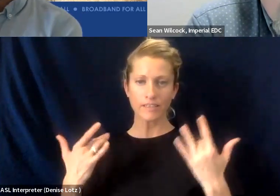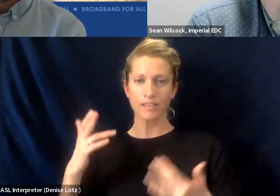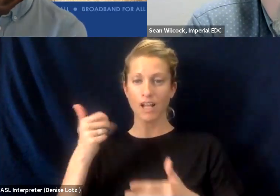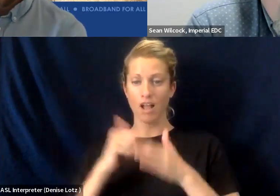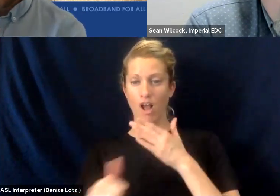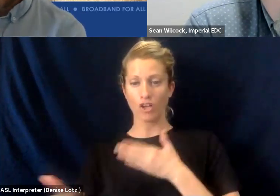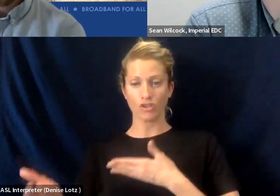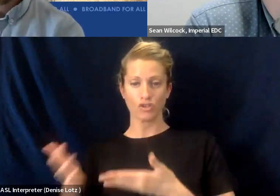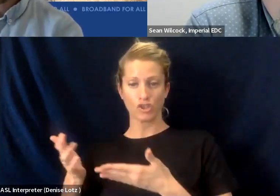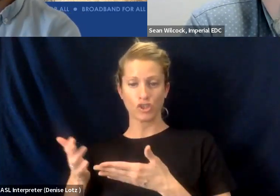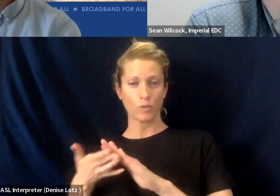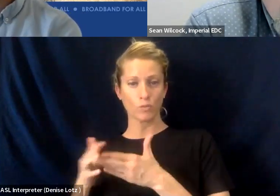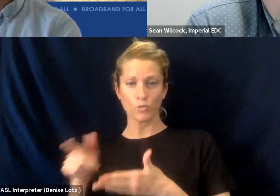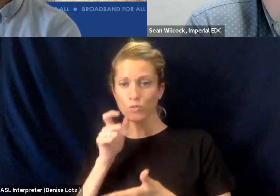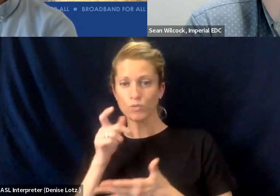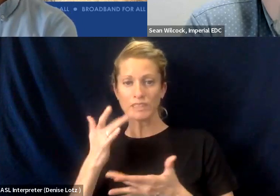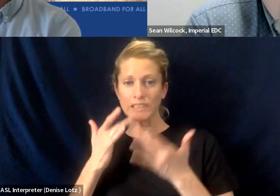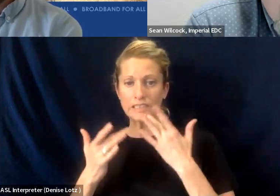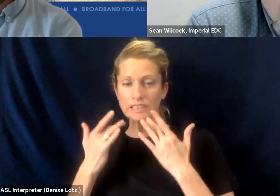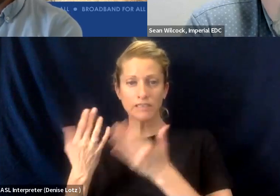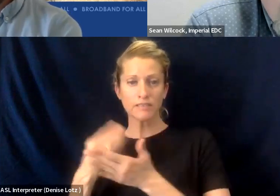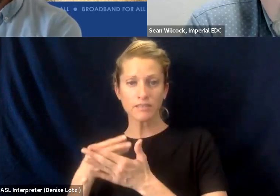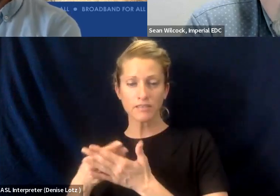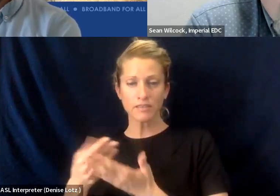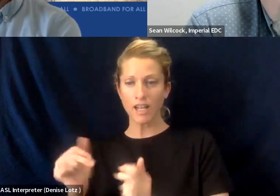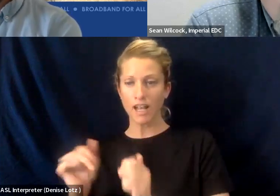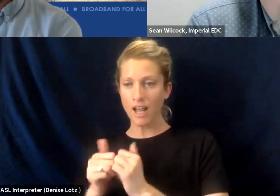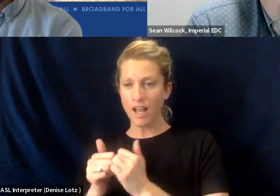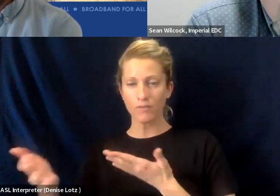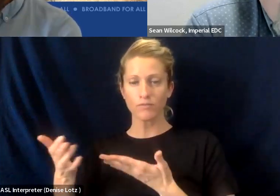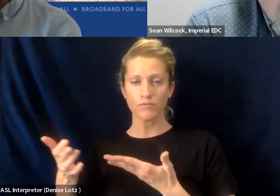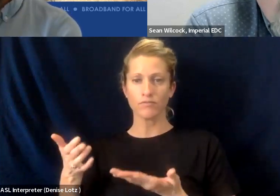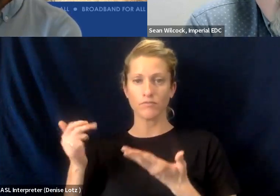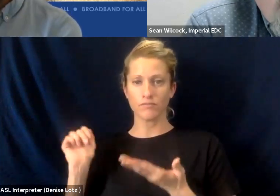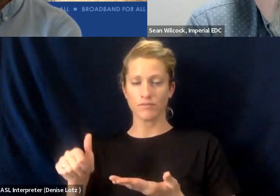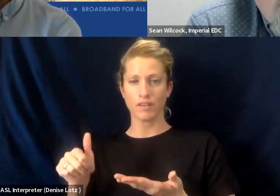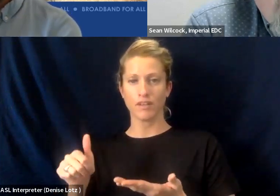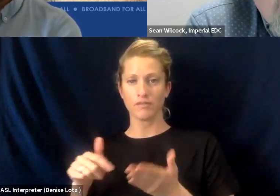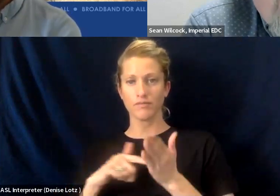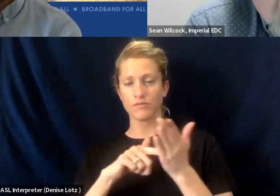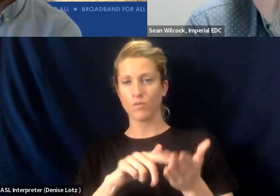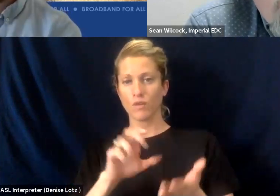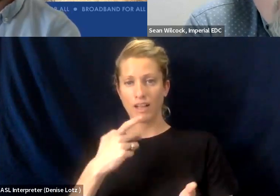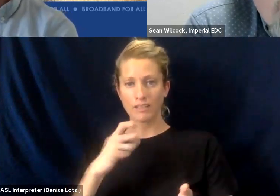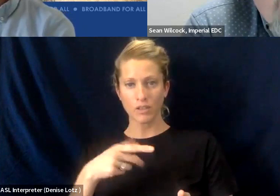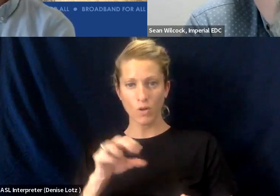and Palatia and Heber and El Centro call Mexico, and we went out there.